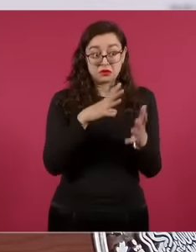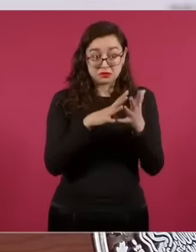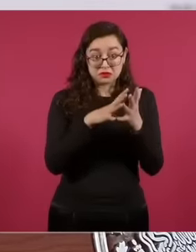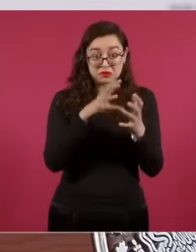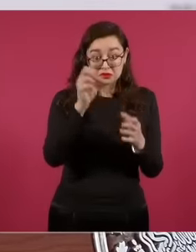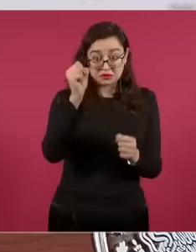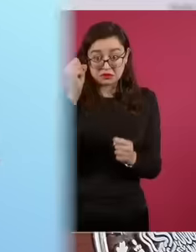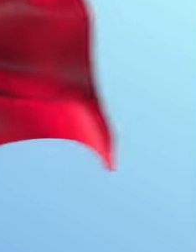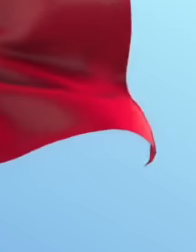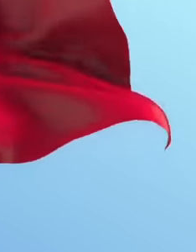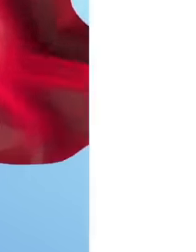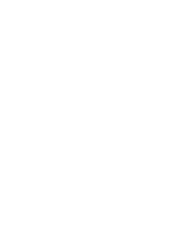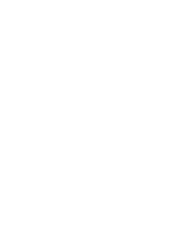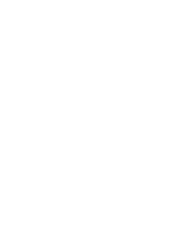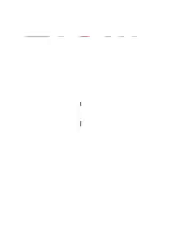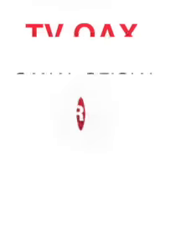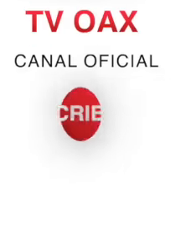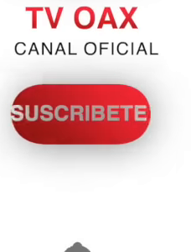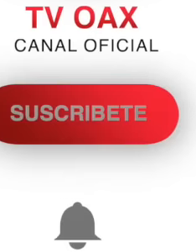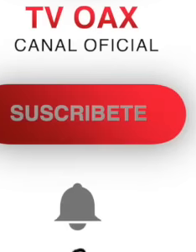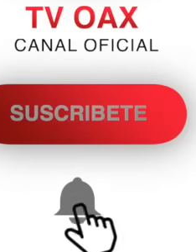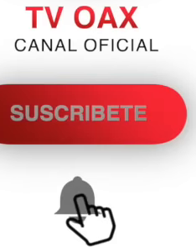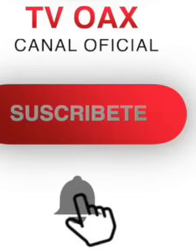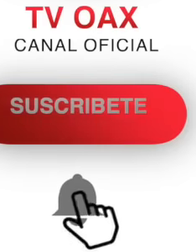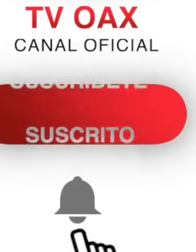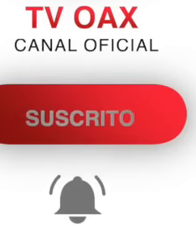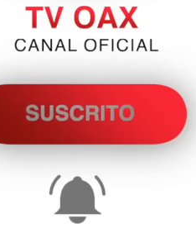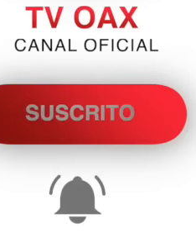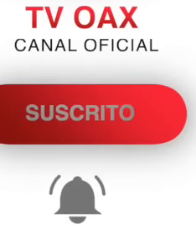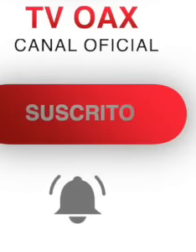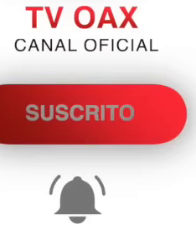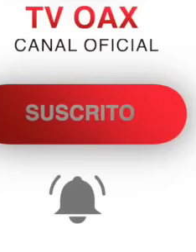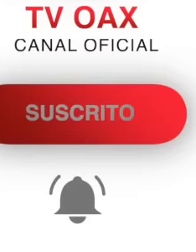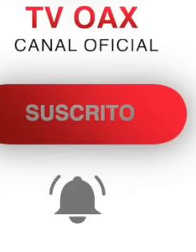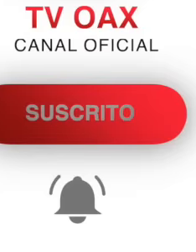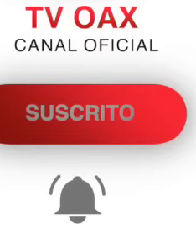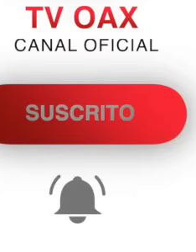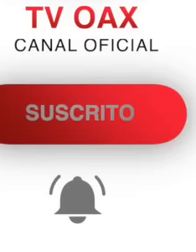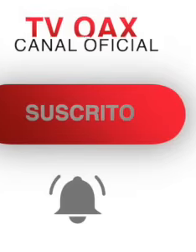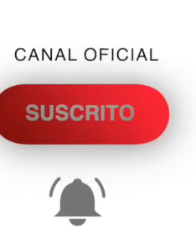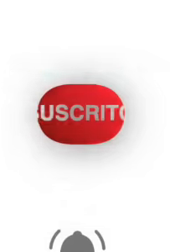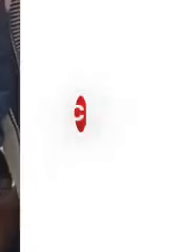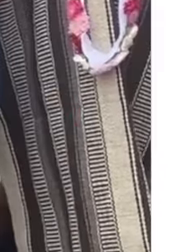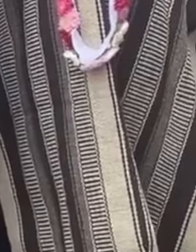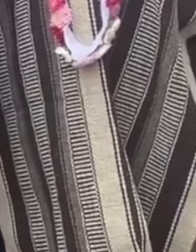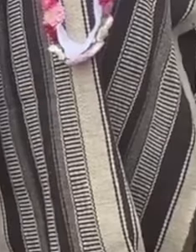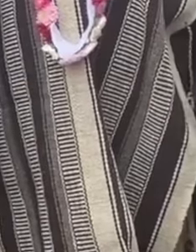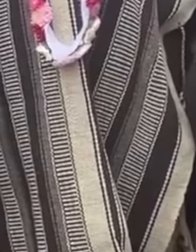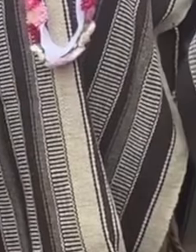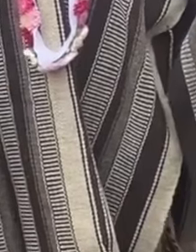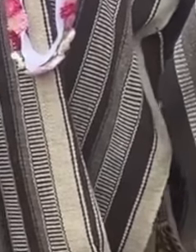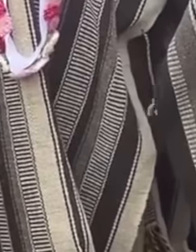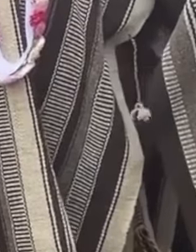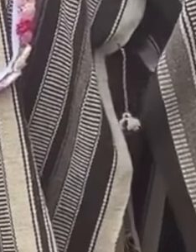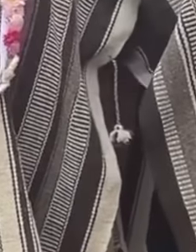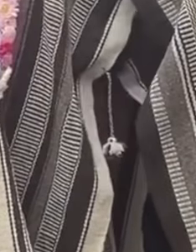and it is to them that they must submit and as the president has repeated on different occasions